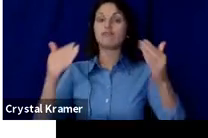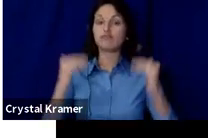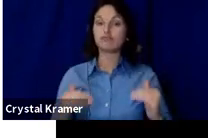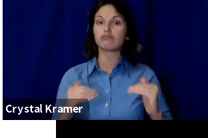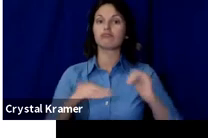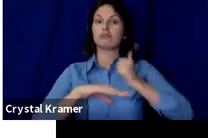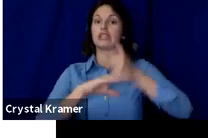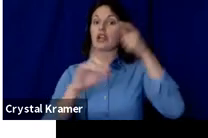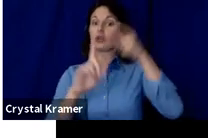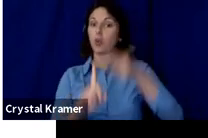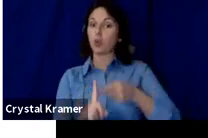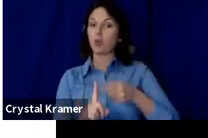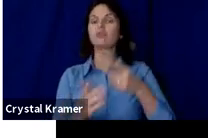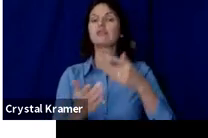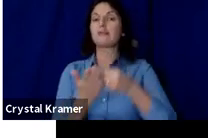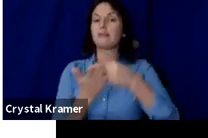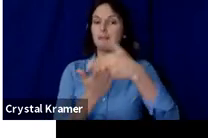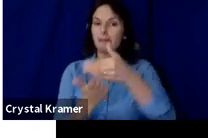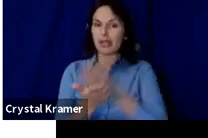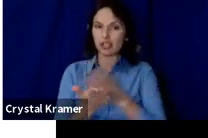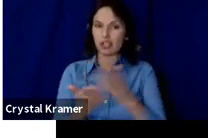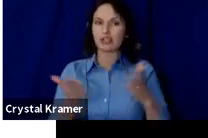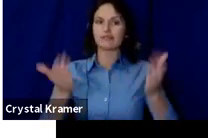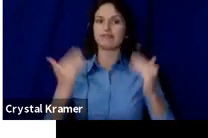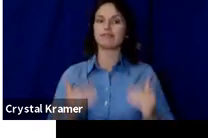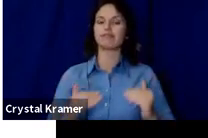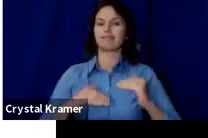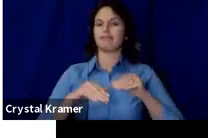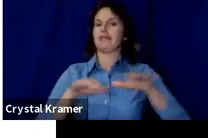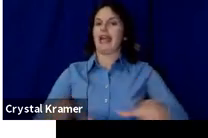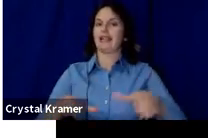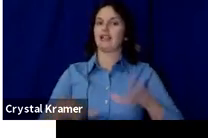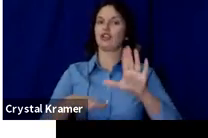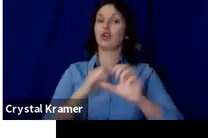campaign and then making space for questions.